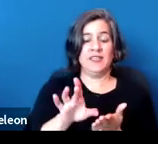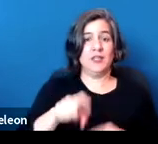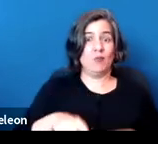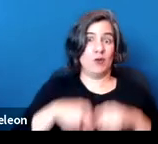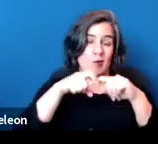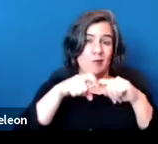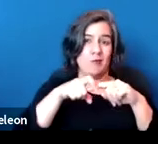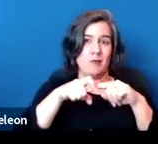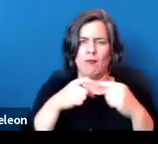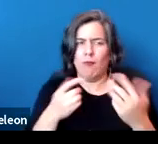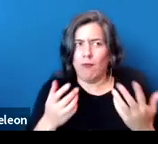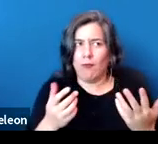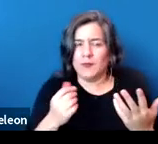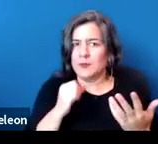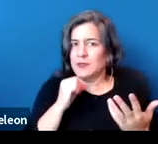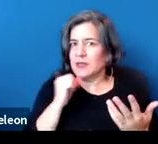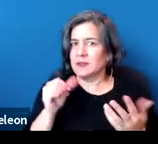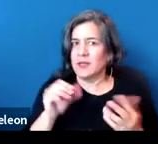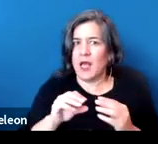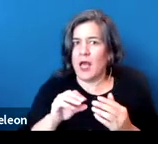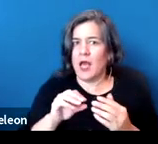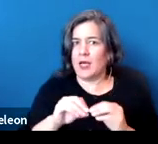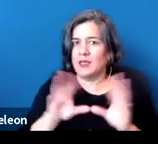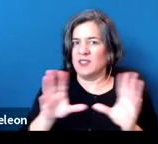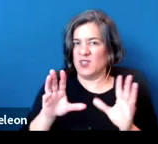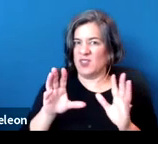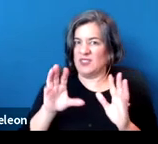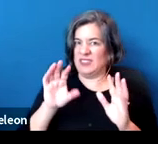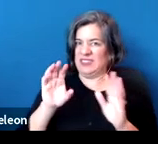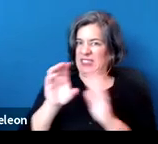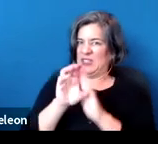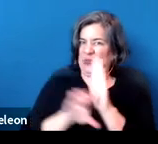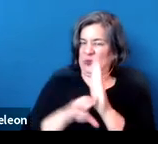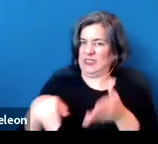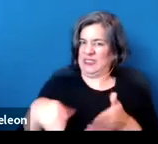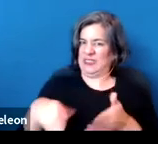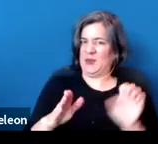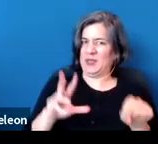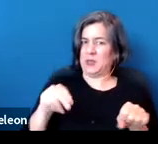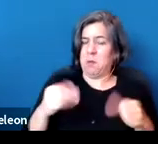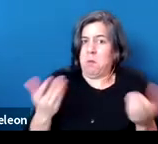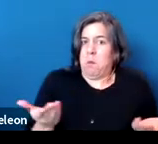We know there are nicotine issues in terms of creating impairments. We know that there are smoking issues in terms of smoking impacting other disabilities, but that's basically the state bailiwick, so we're going to let the state do whatever it chooses to do in that setting."